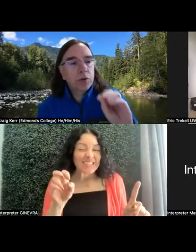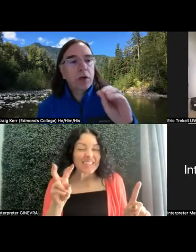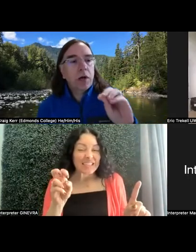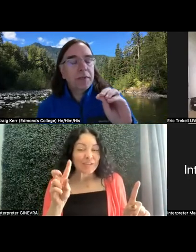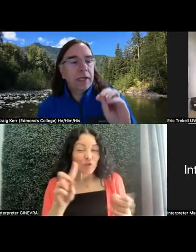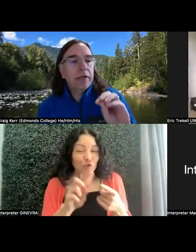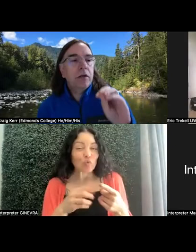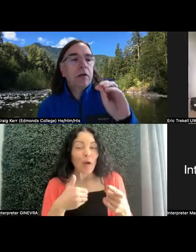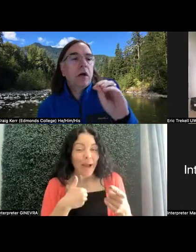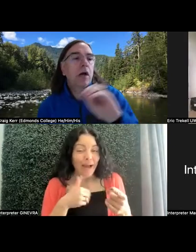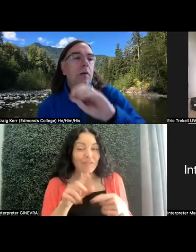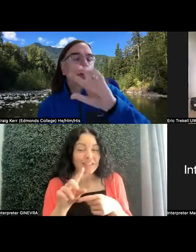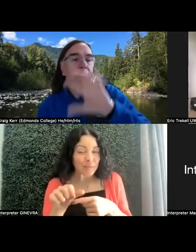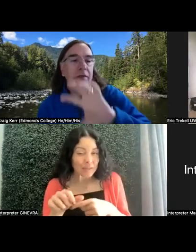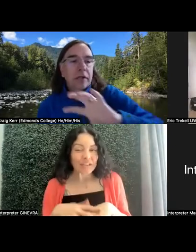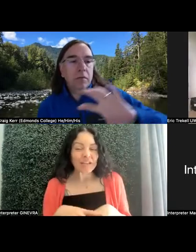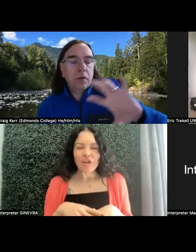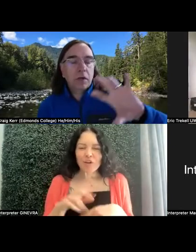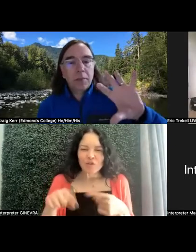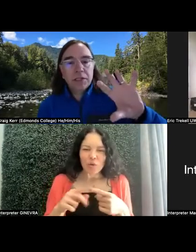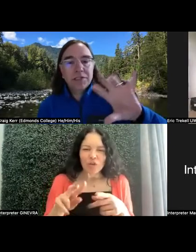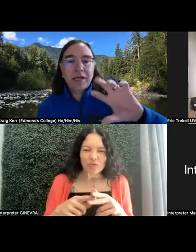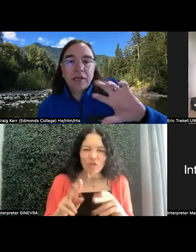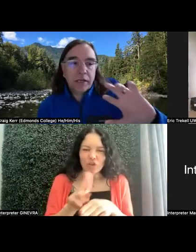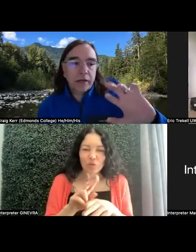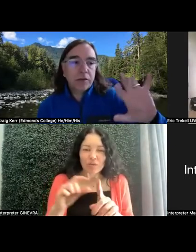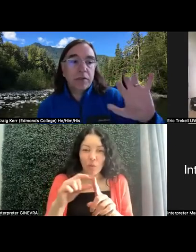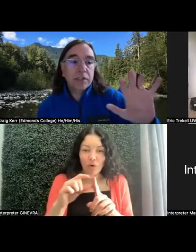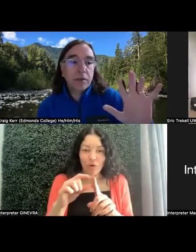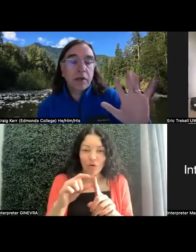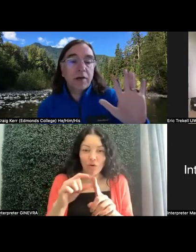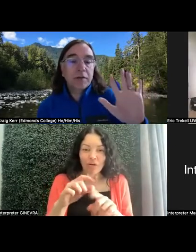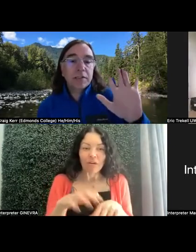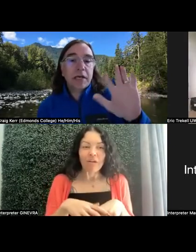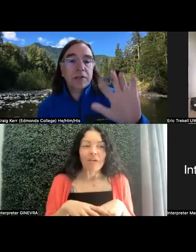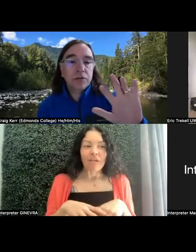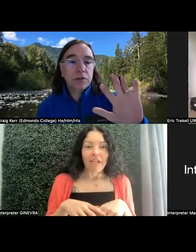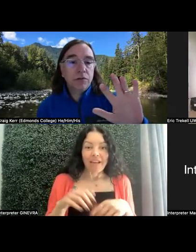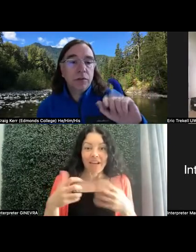accommodate, or giving them accommodations outside of what the disability office has asked you to do,